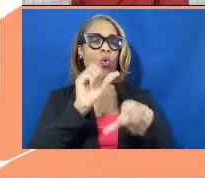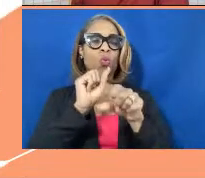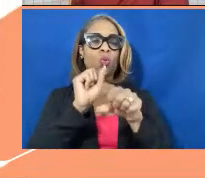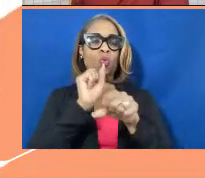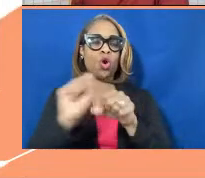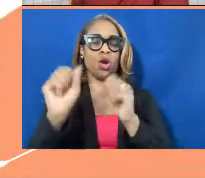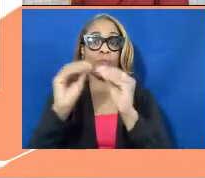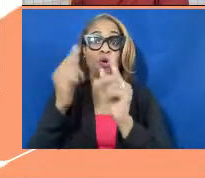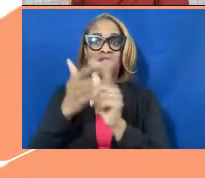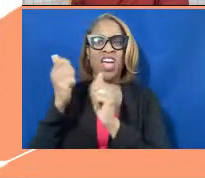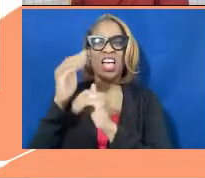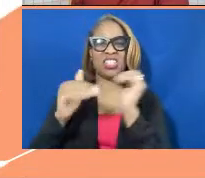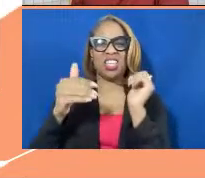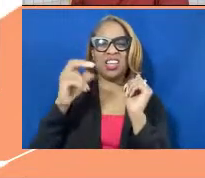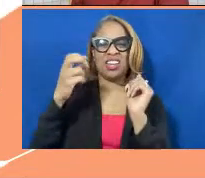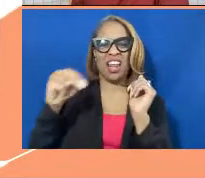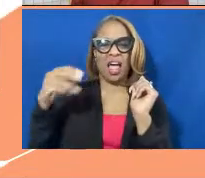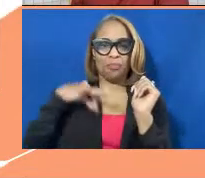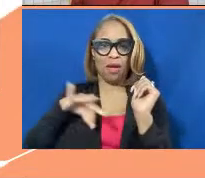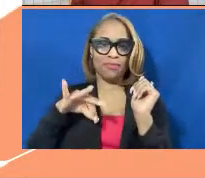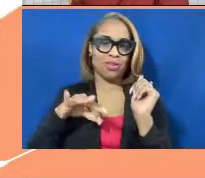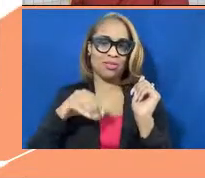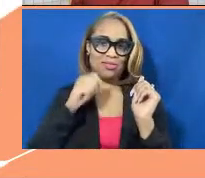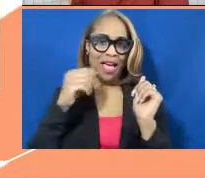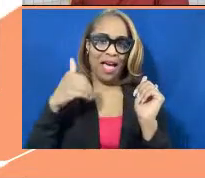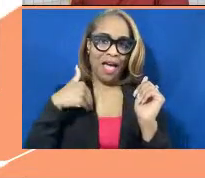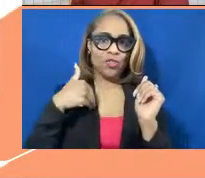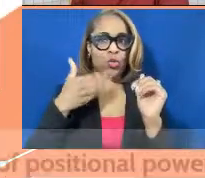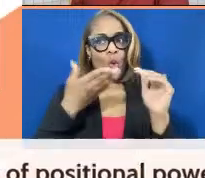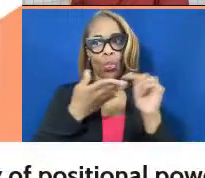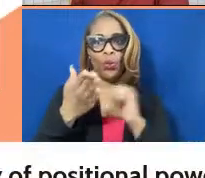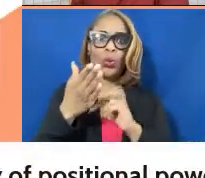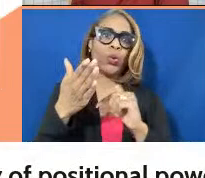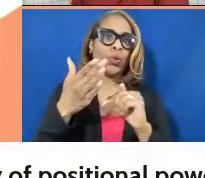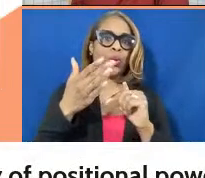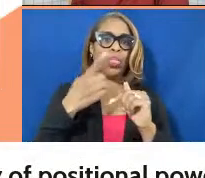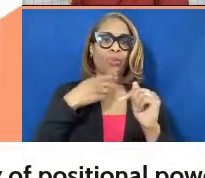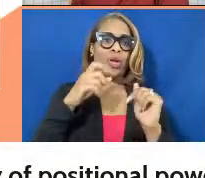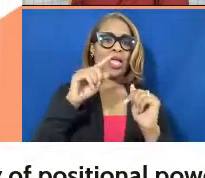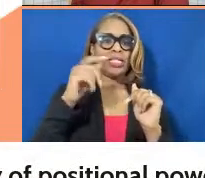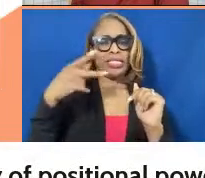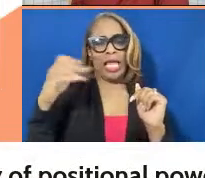didn't have the red tape of like, "I've got to check-in with the board. We have to approve the